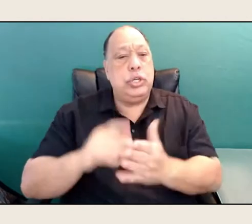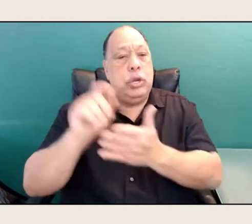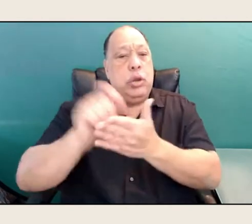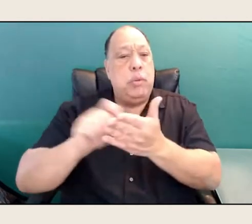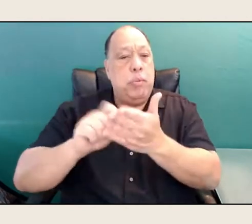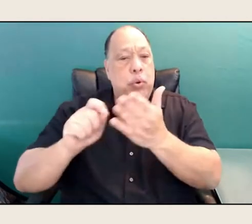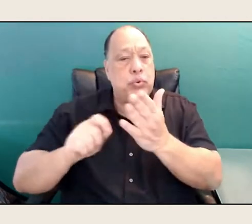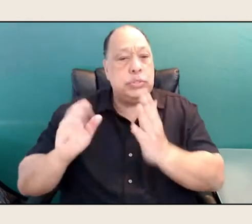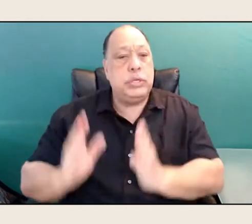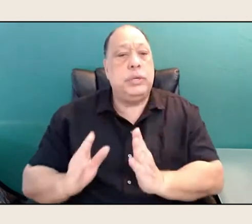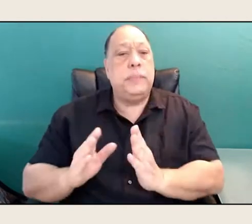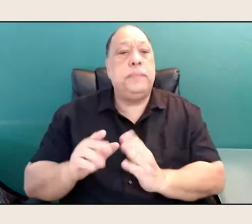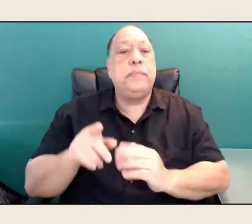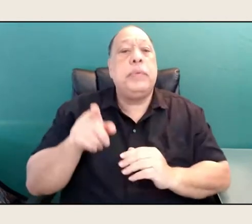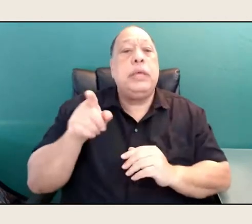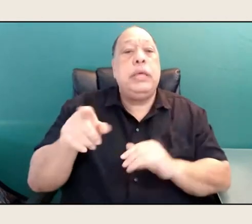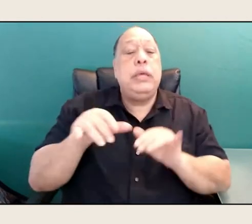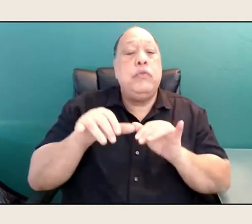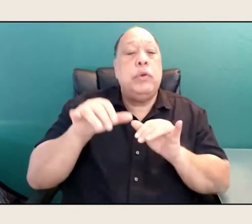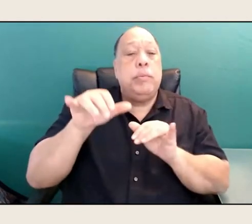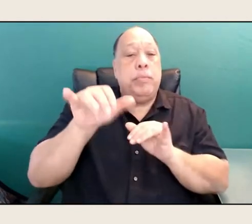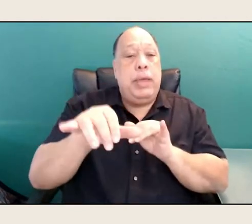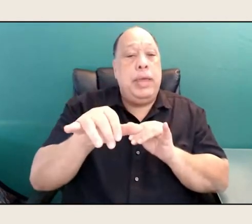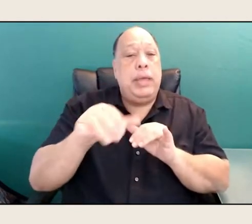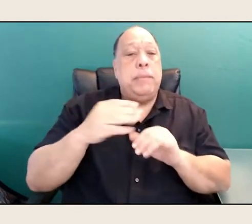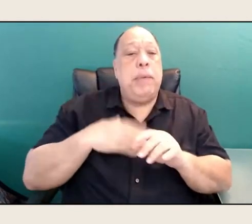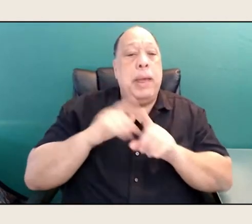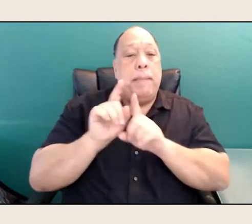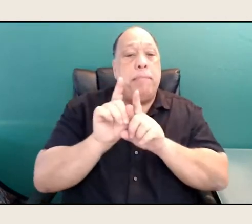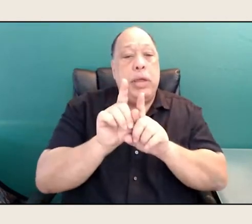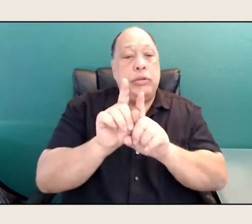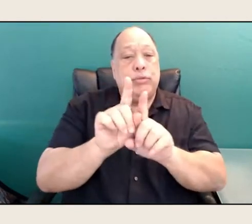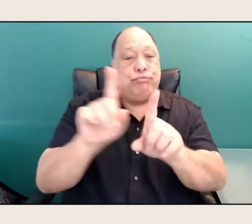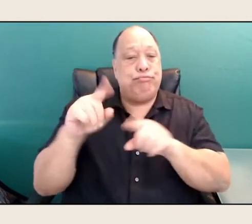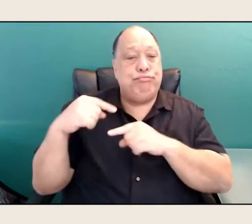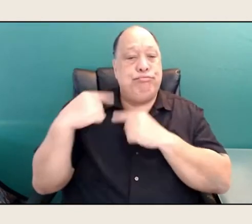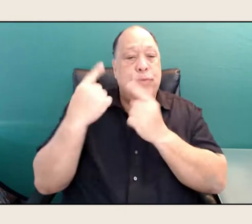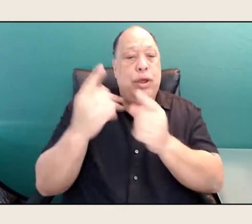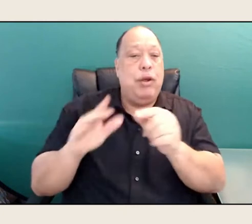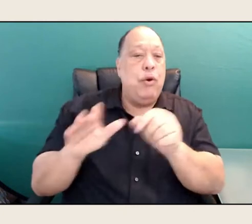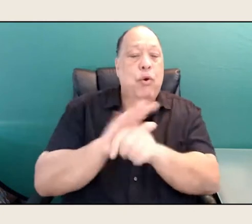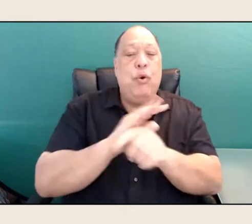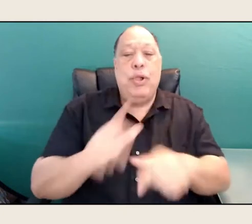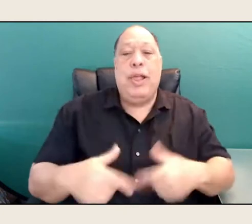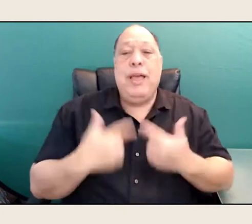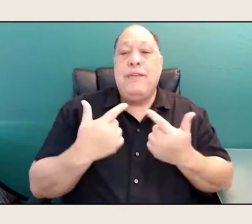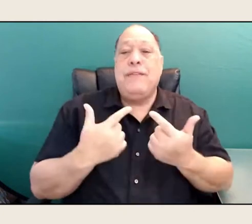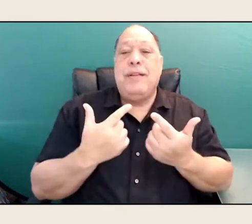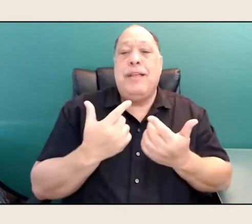and he remained my mentor my whole life, and loved it when I got into music,